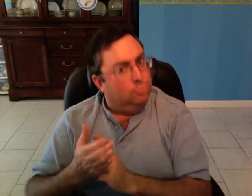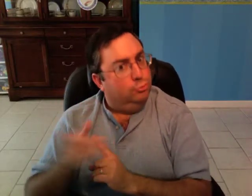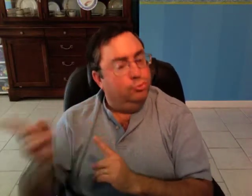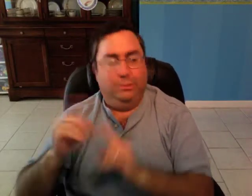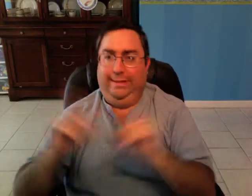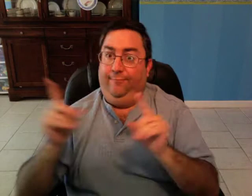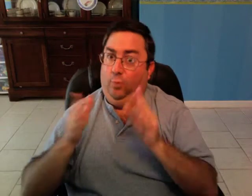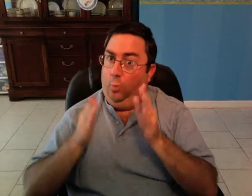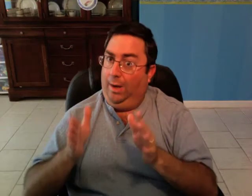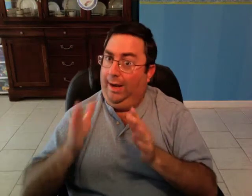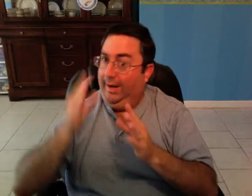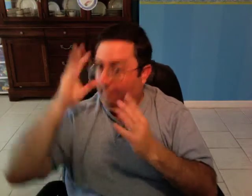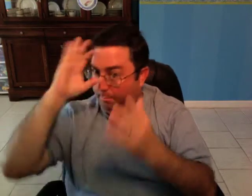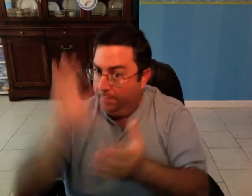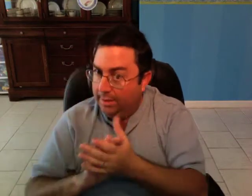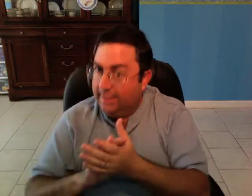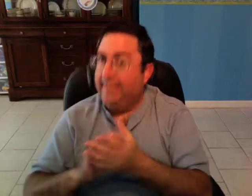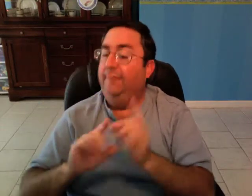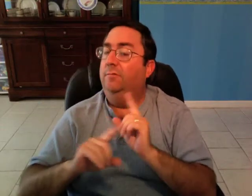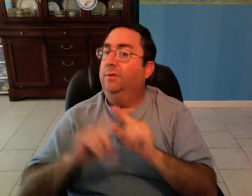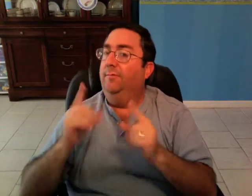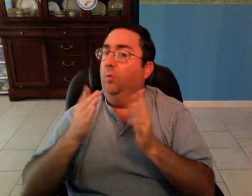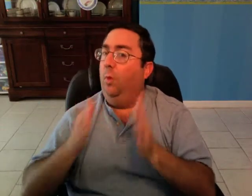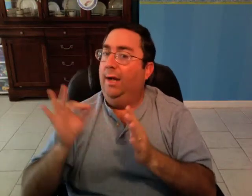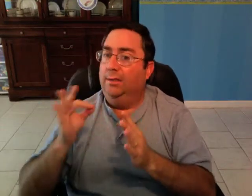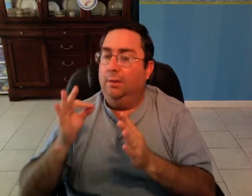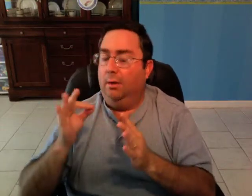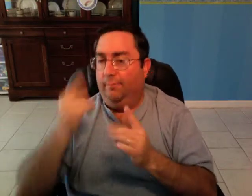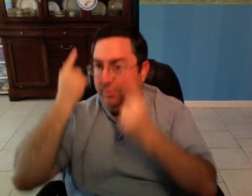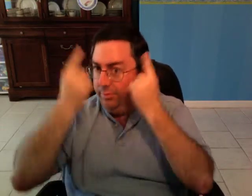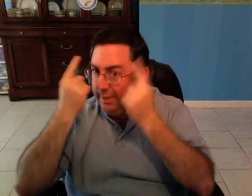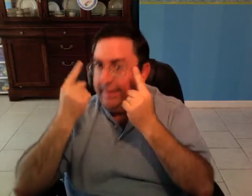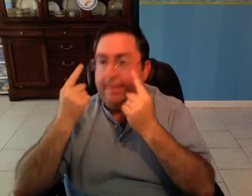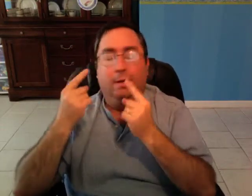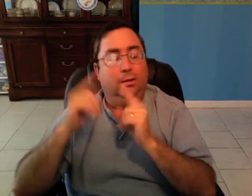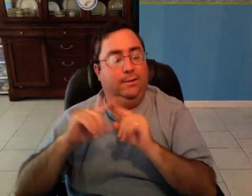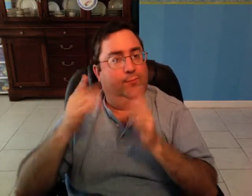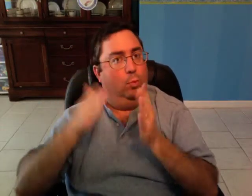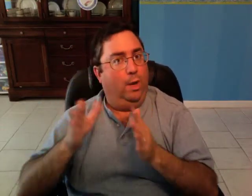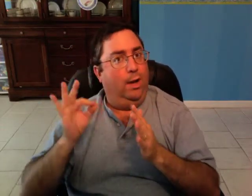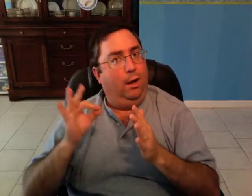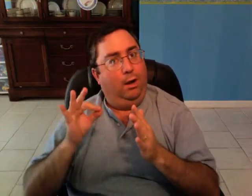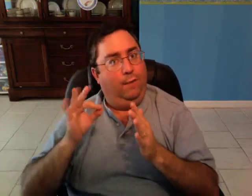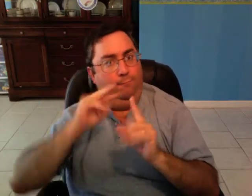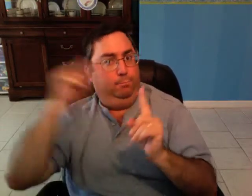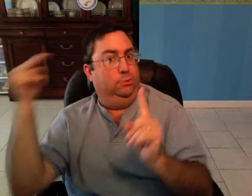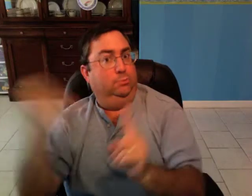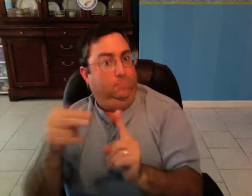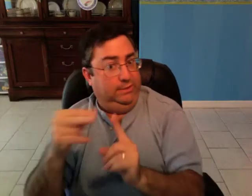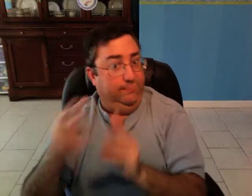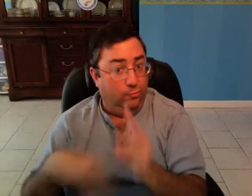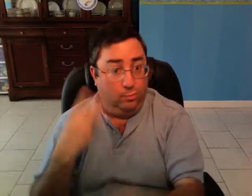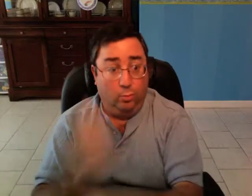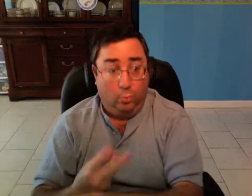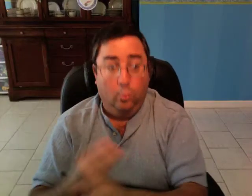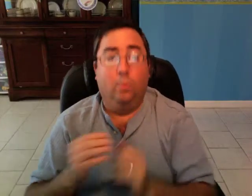They have different ways of believing and thinking about things. They have a different way of perceiving the world.